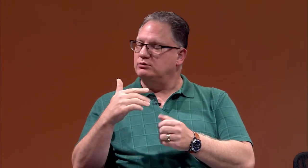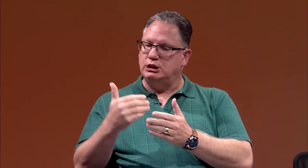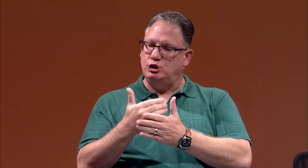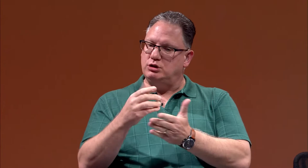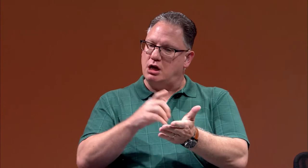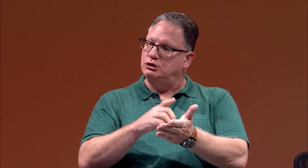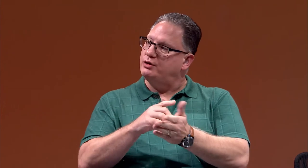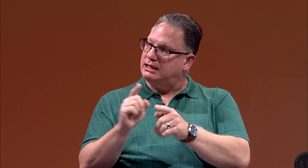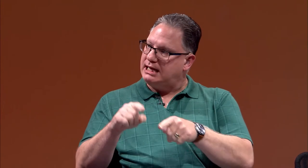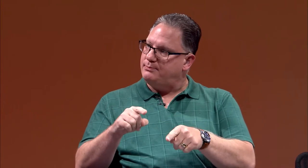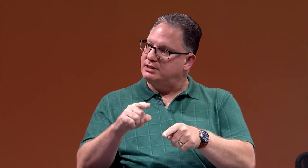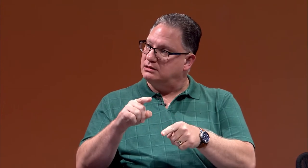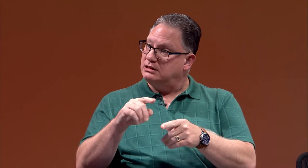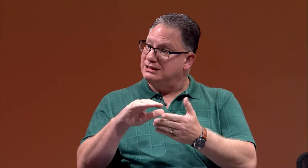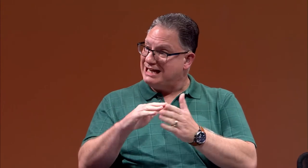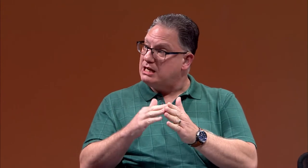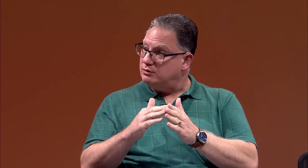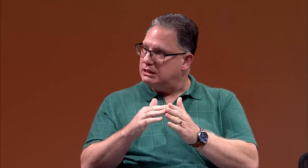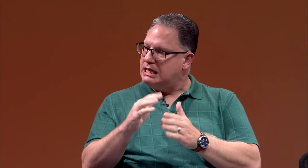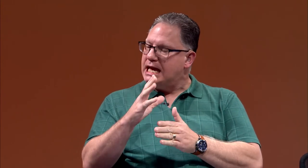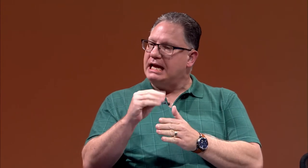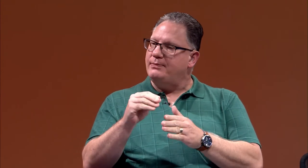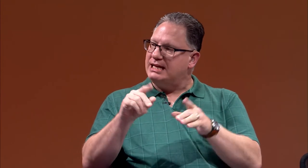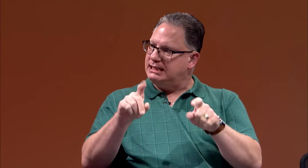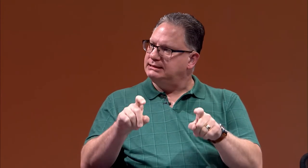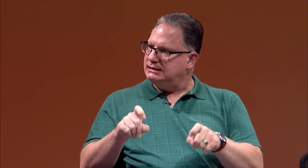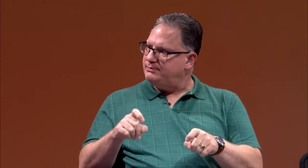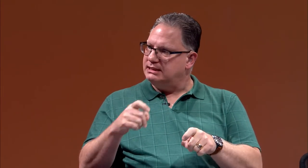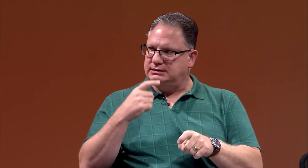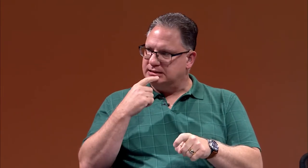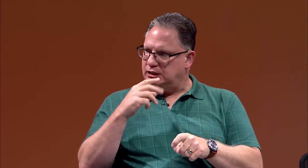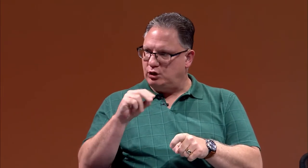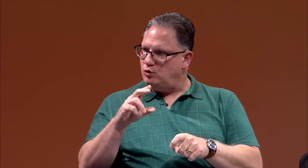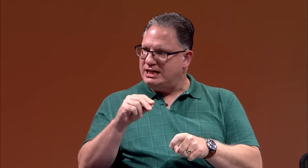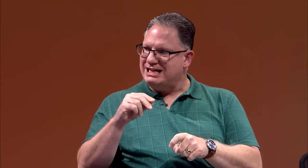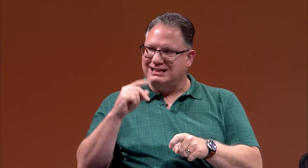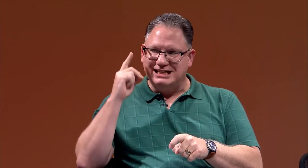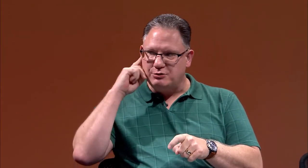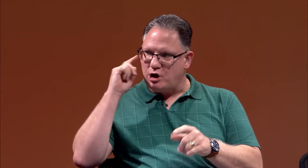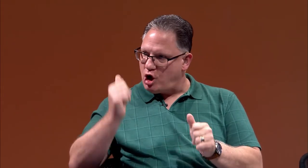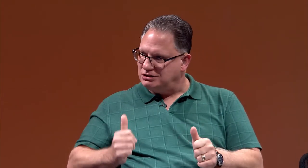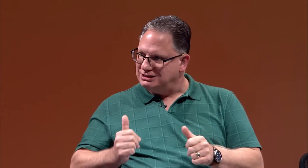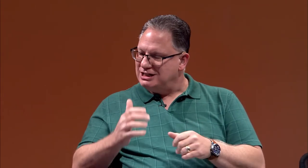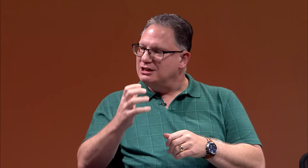there was a new doctor that came to town, and they tested me, and said "No, he has hearing loss."